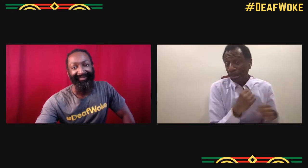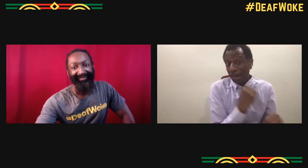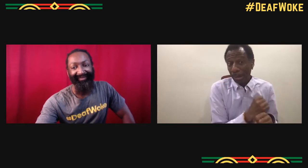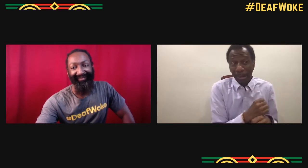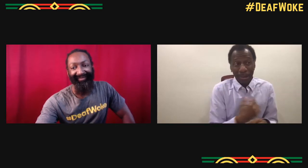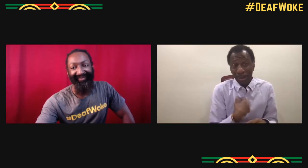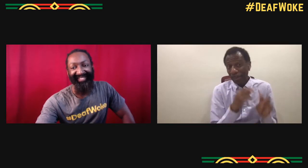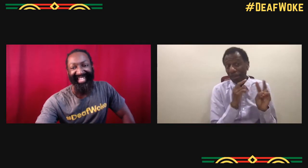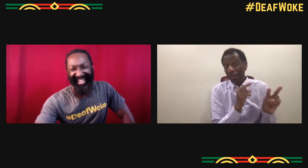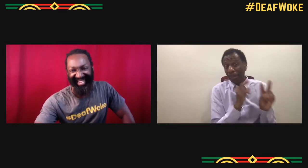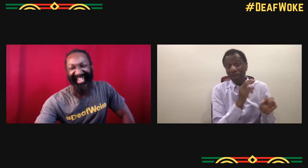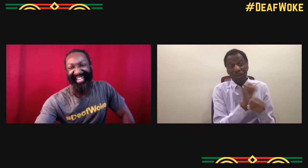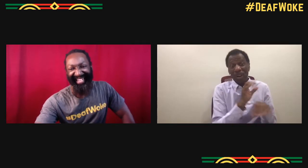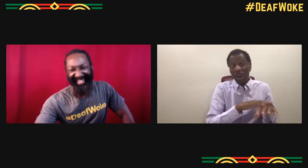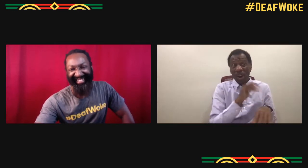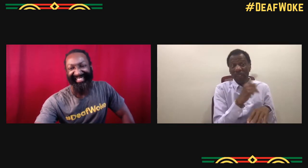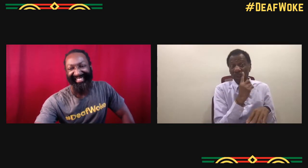and after that, we'll see.